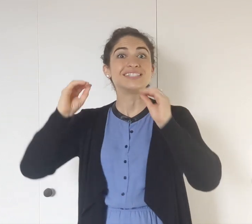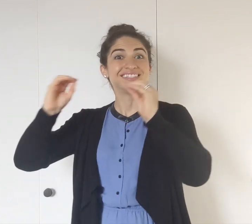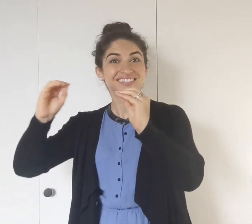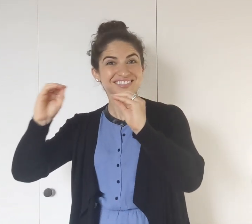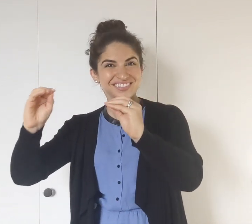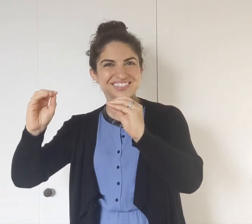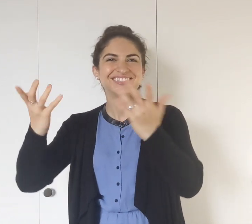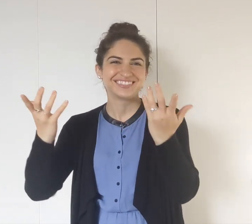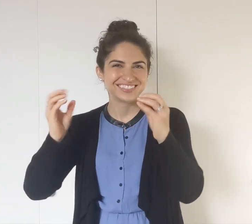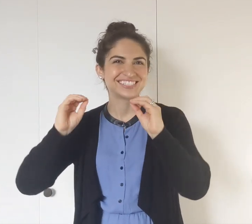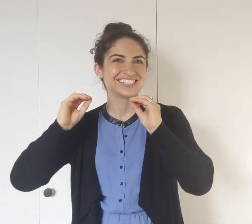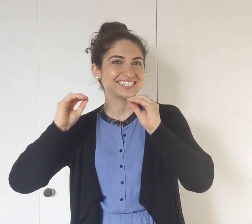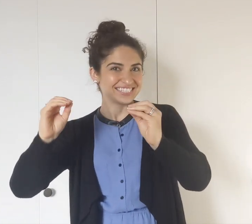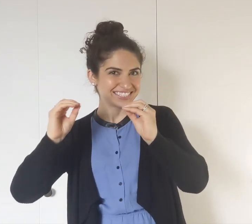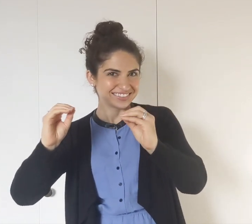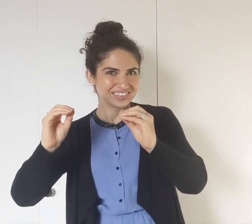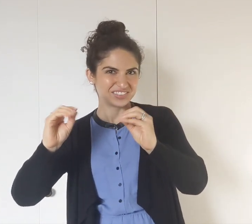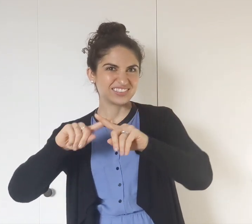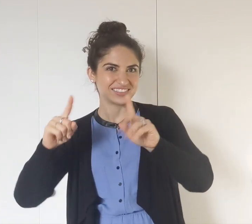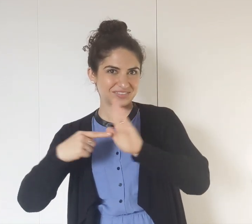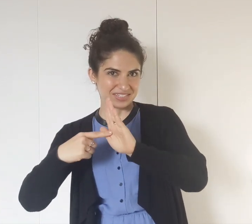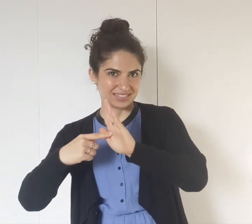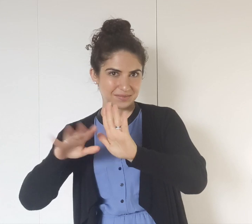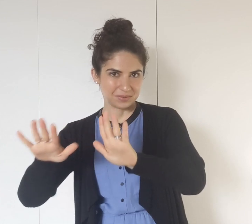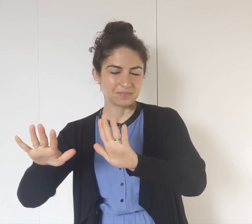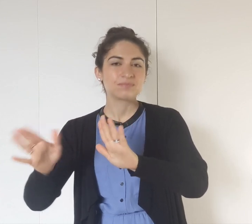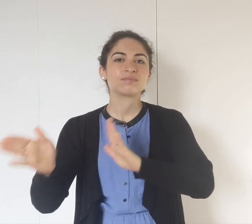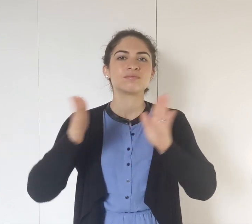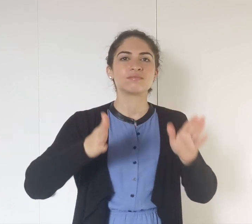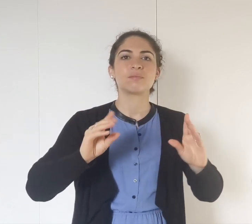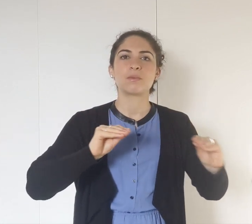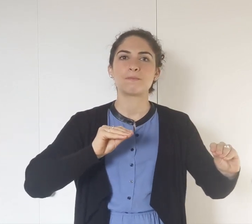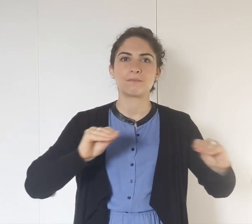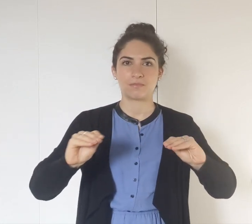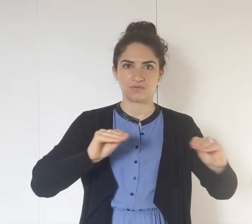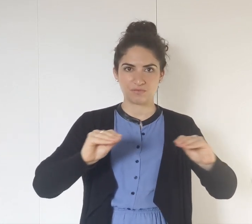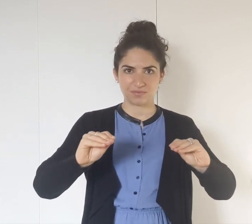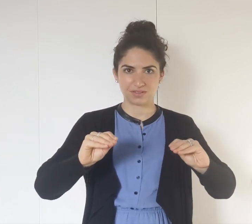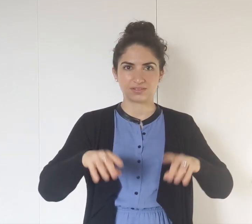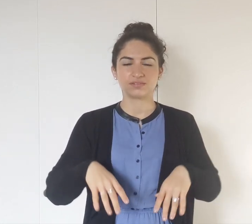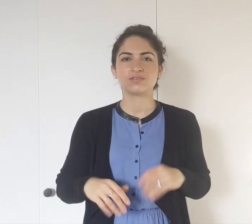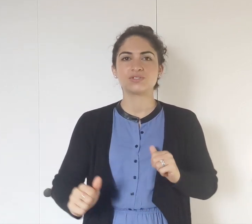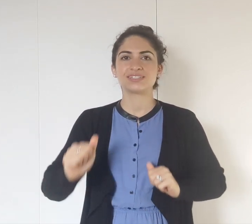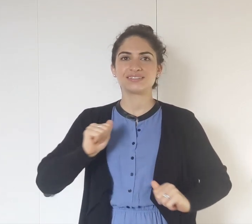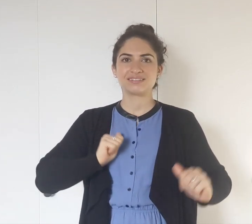that's more like TEACH, it's a different example. MOVEMENT.